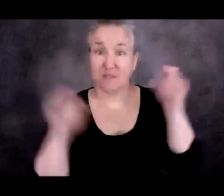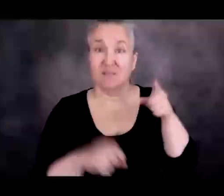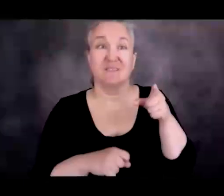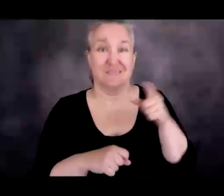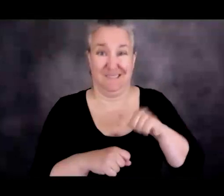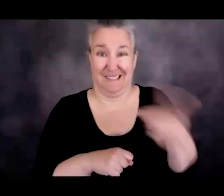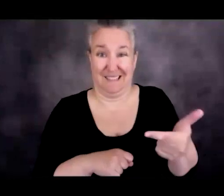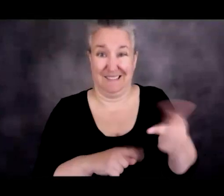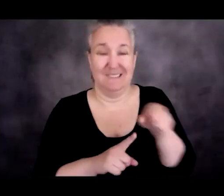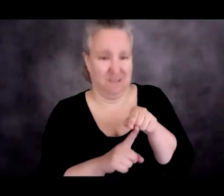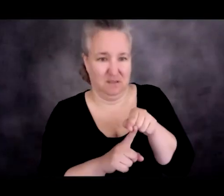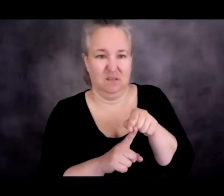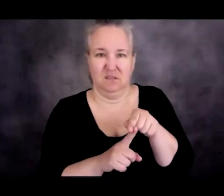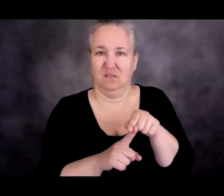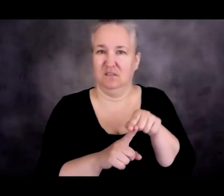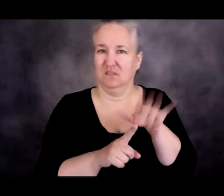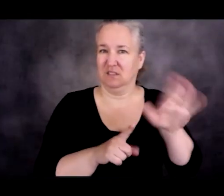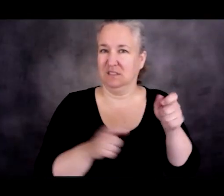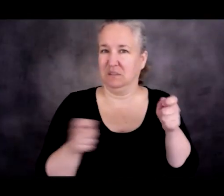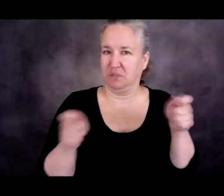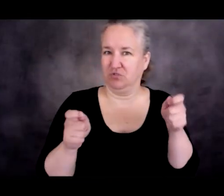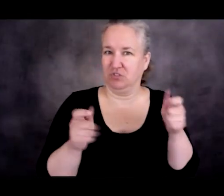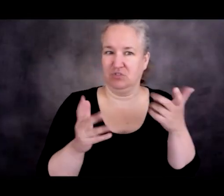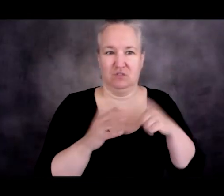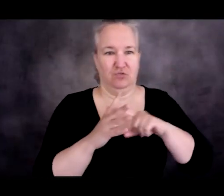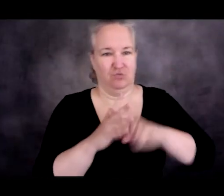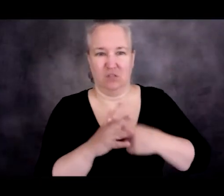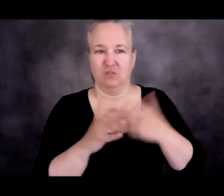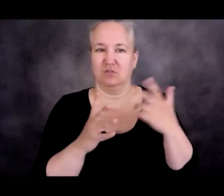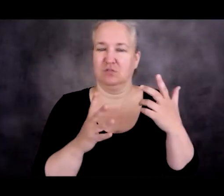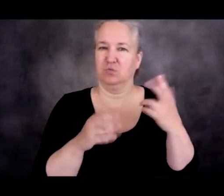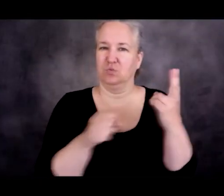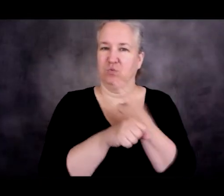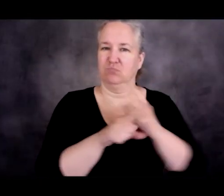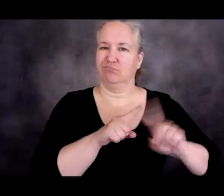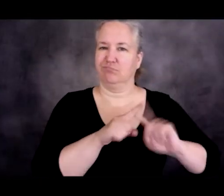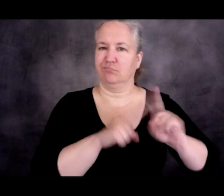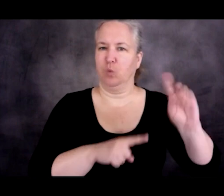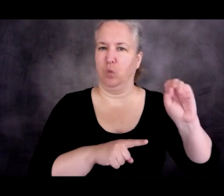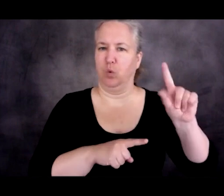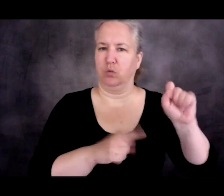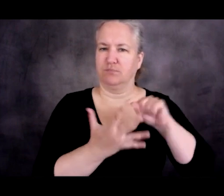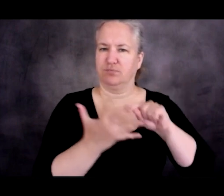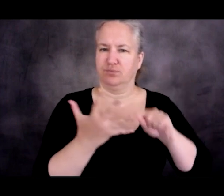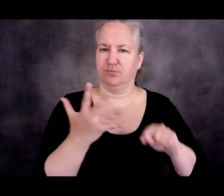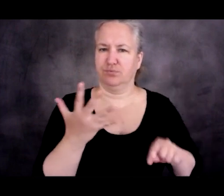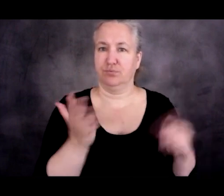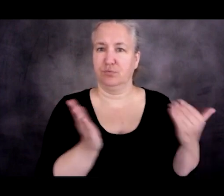his administration begins putting into effect a number of tools, again, to try and externalize